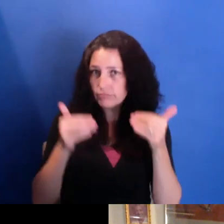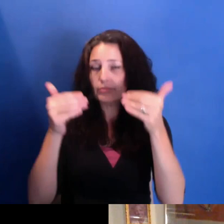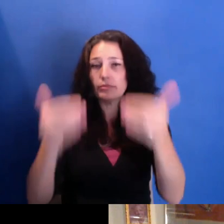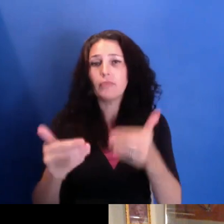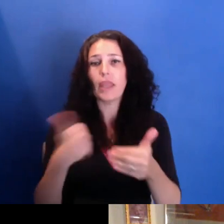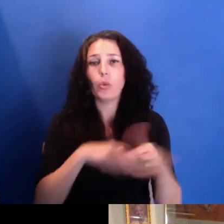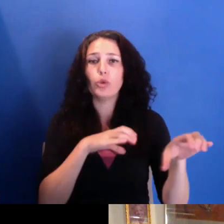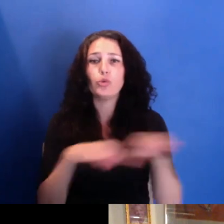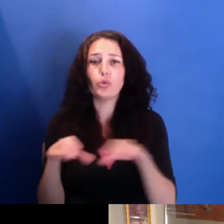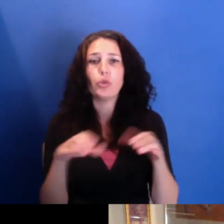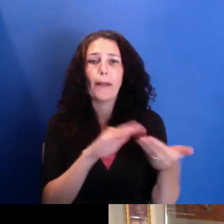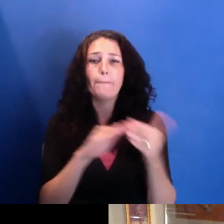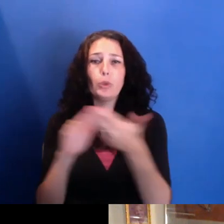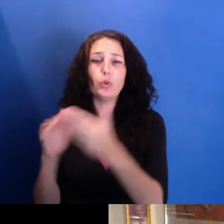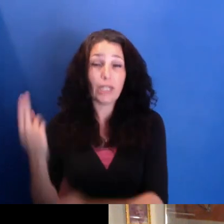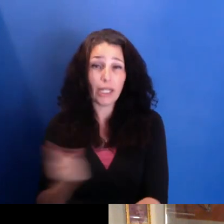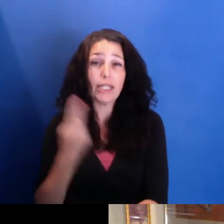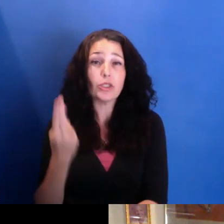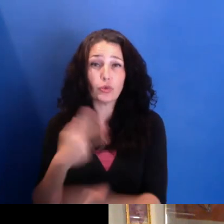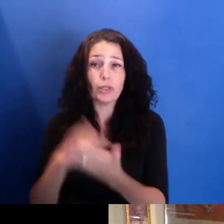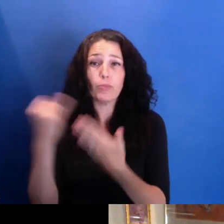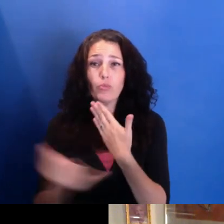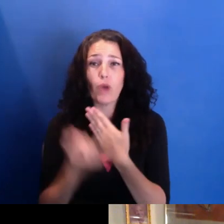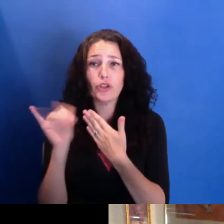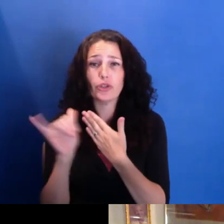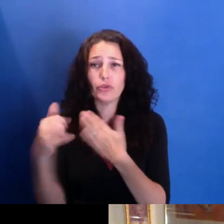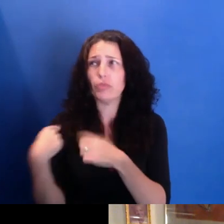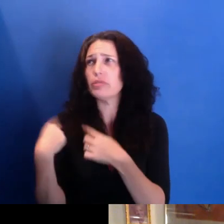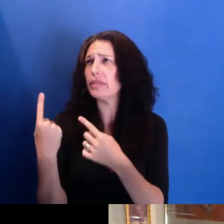history projects for about--